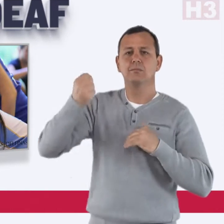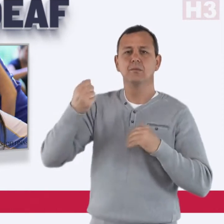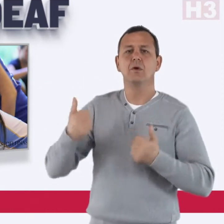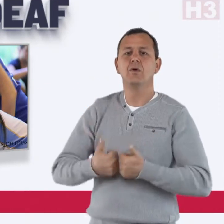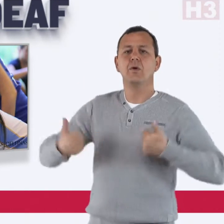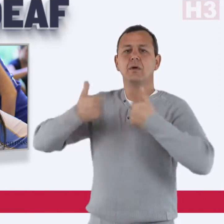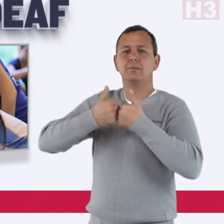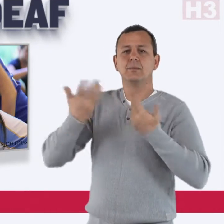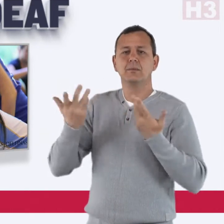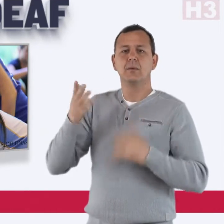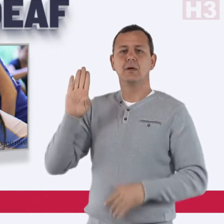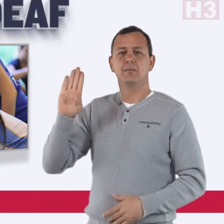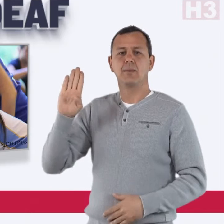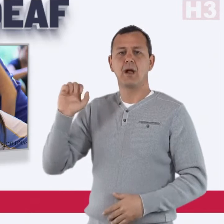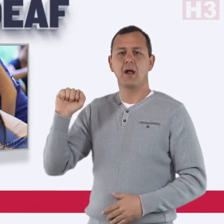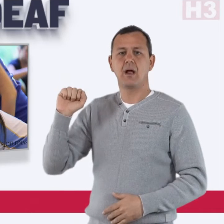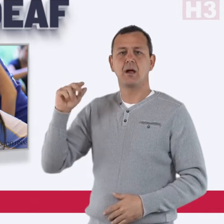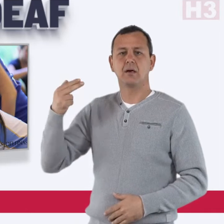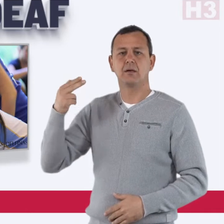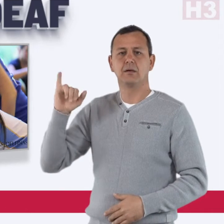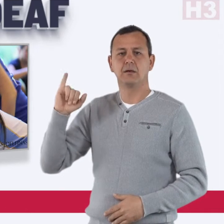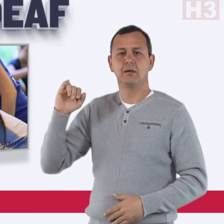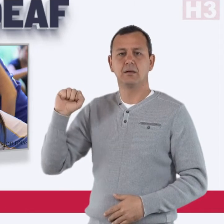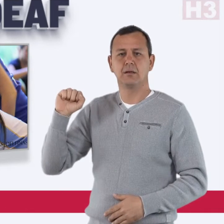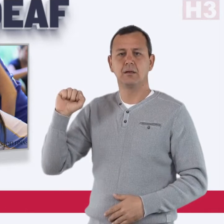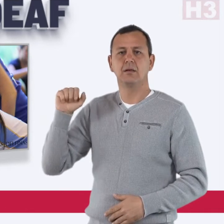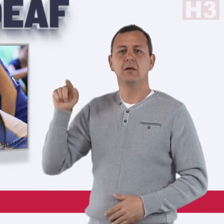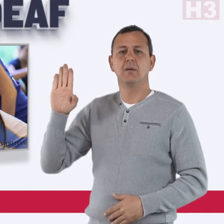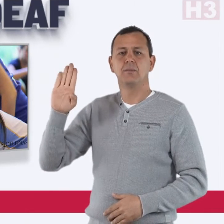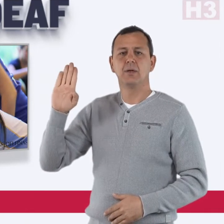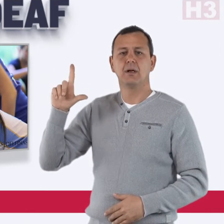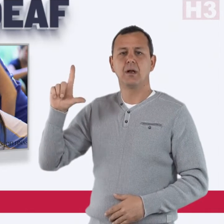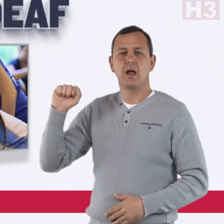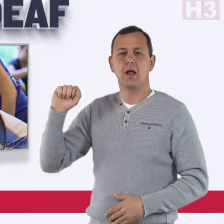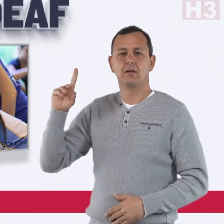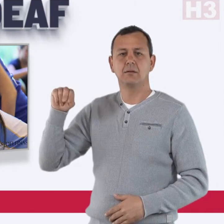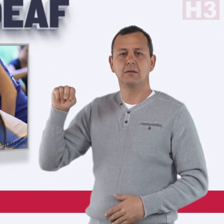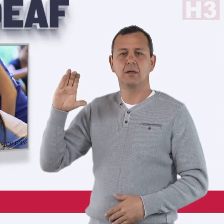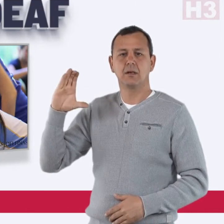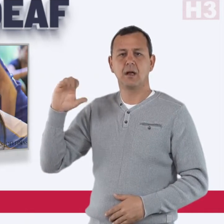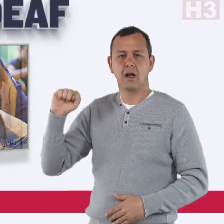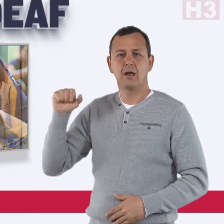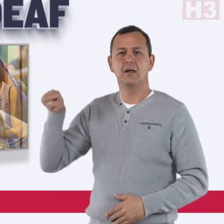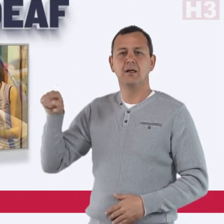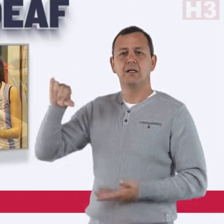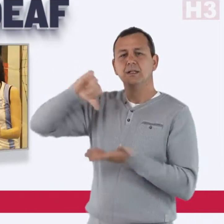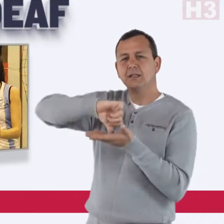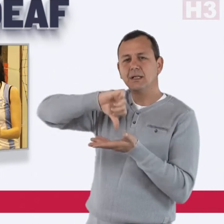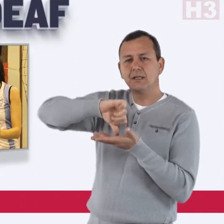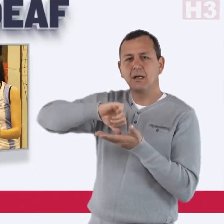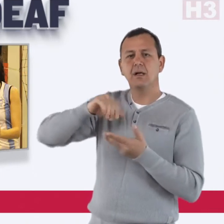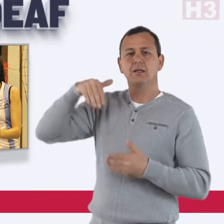won a tournament in Bahia Blanca, a city